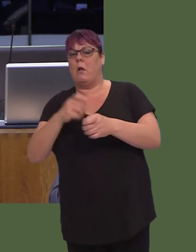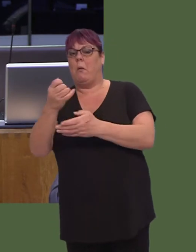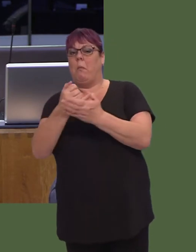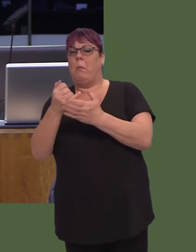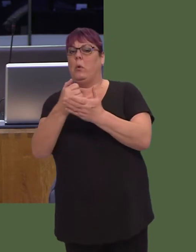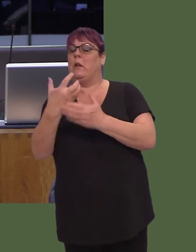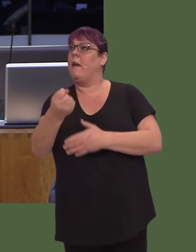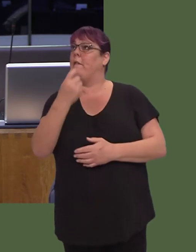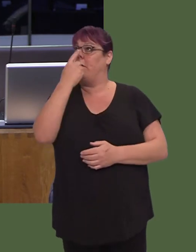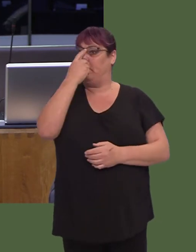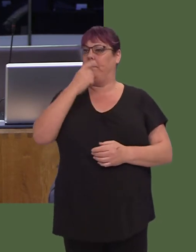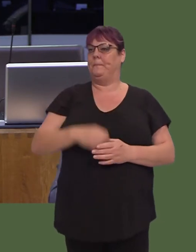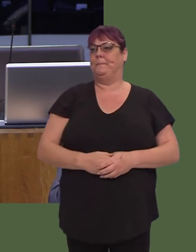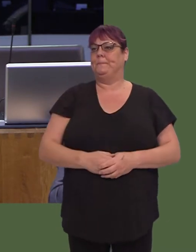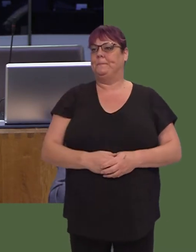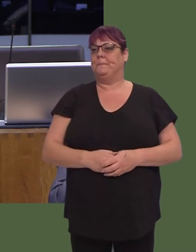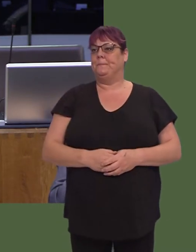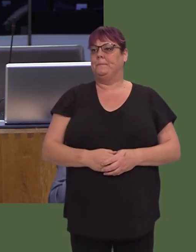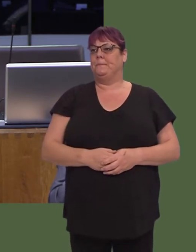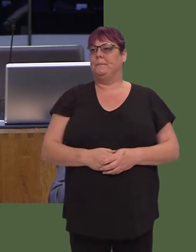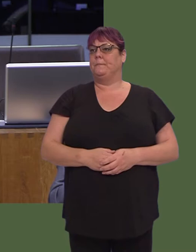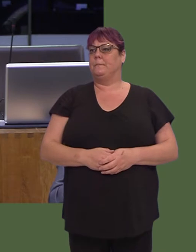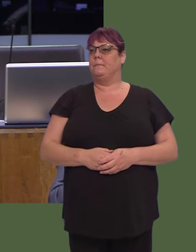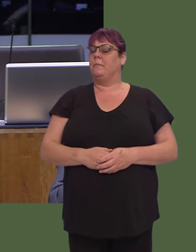Now, I think there are a couple of points to be made here.